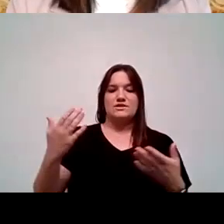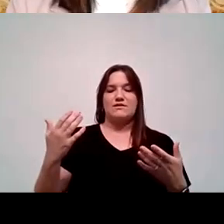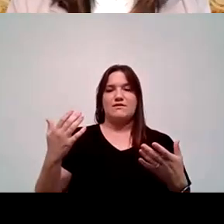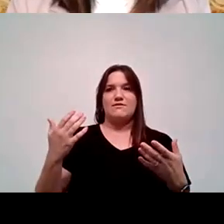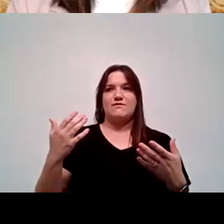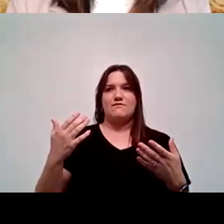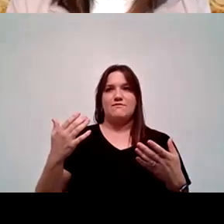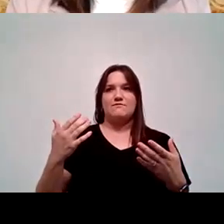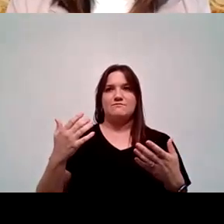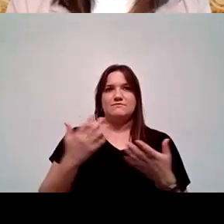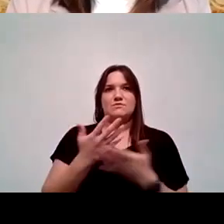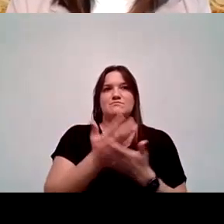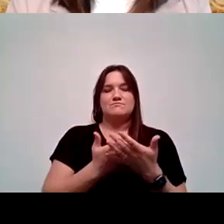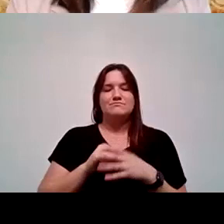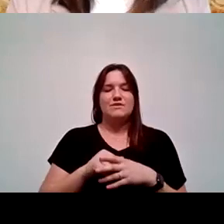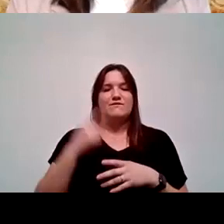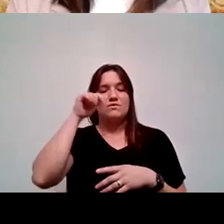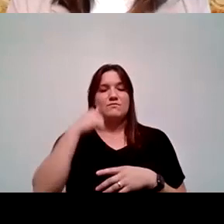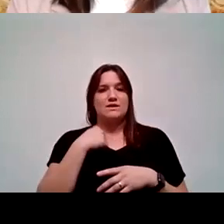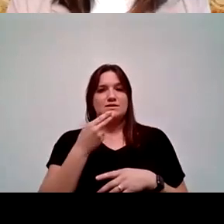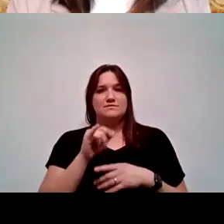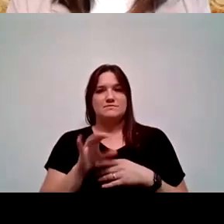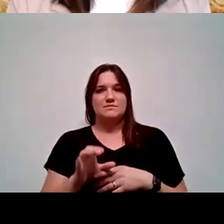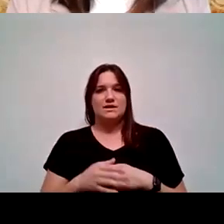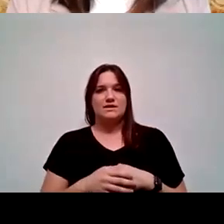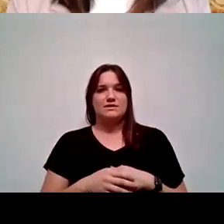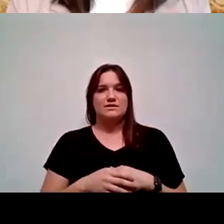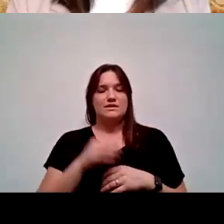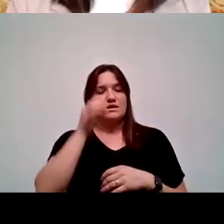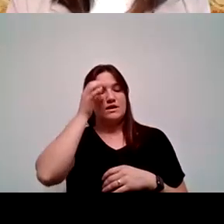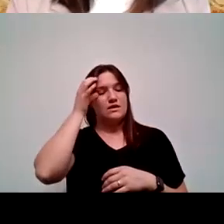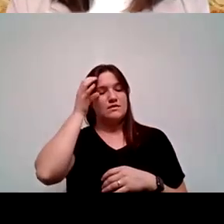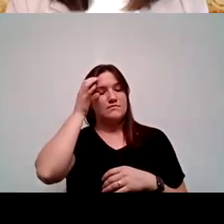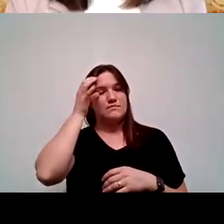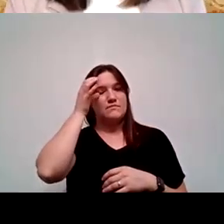I think for me as also Hispanic, Latinx identified student,